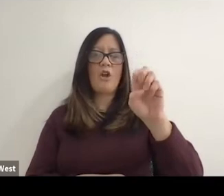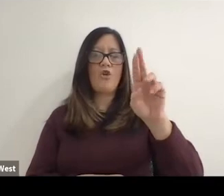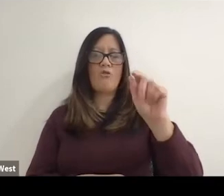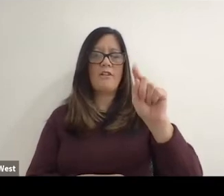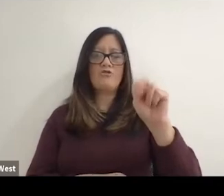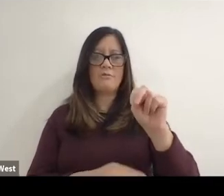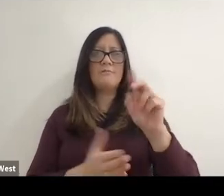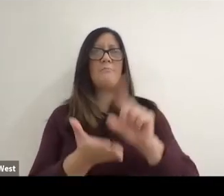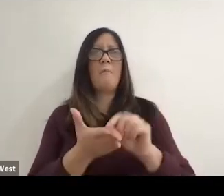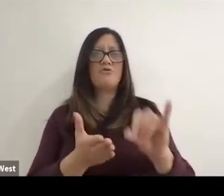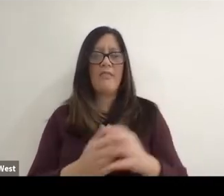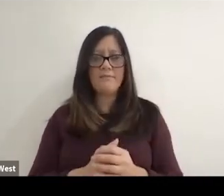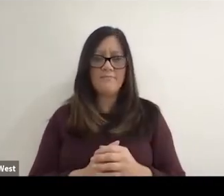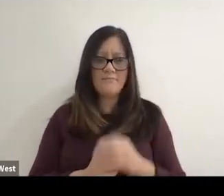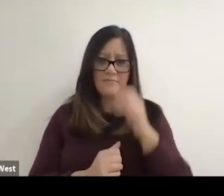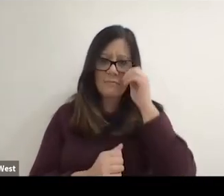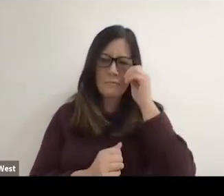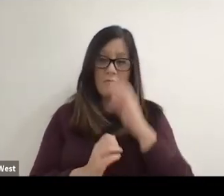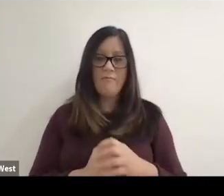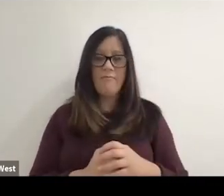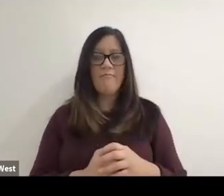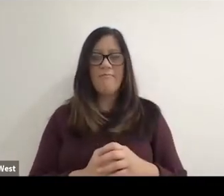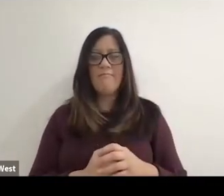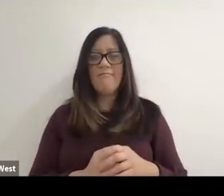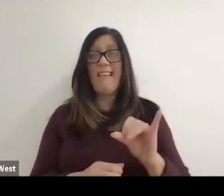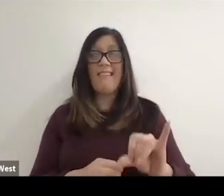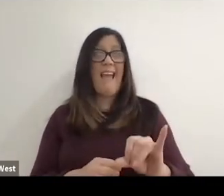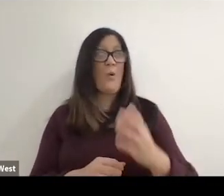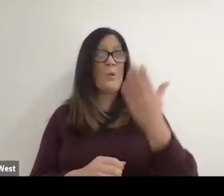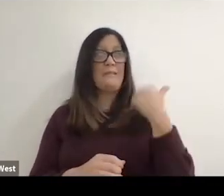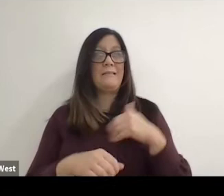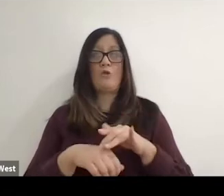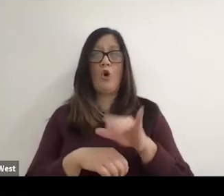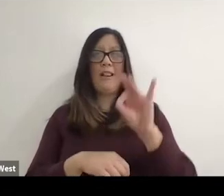That was, I think. Probably you know in the early 90s I